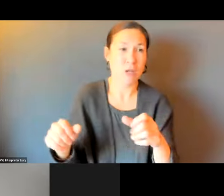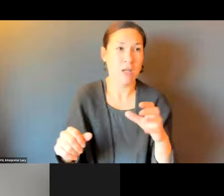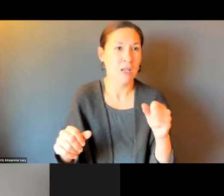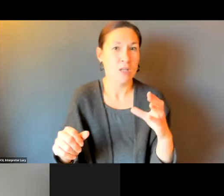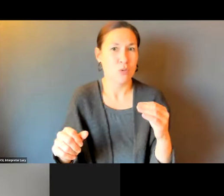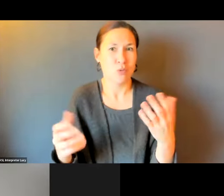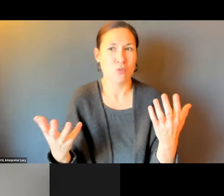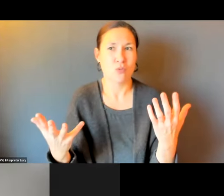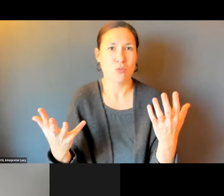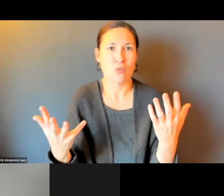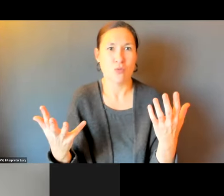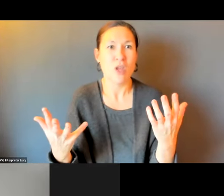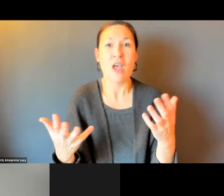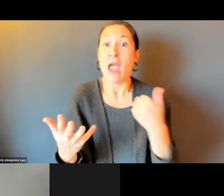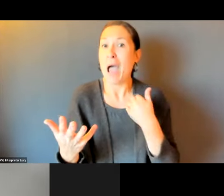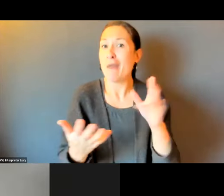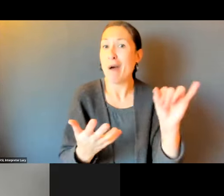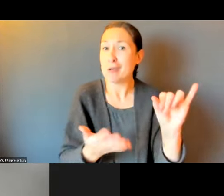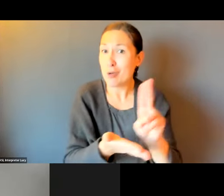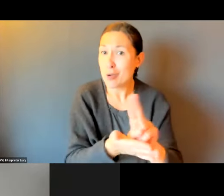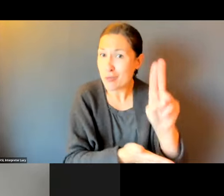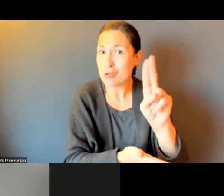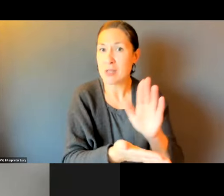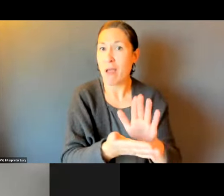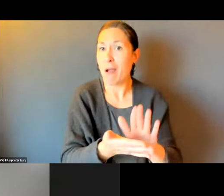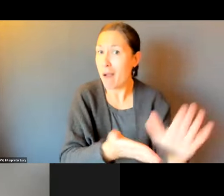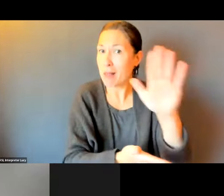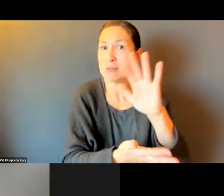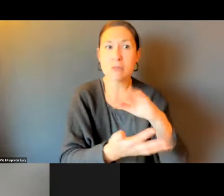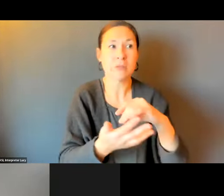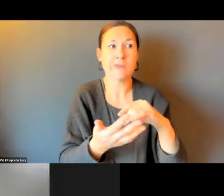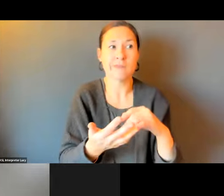TOWNS, THERE ARE BUS ROUTES GOING THROUGH OTHER STAKEHOLDER PROPERTIES -- THROUGH